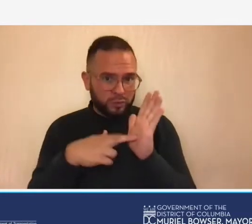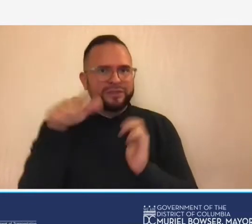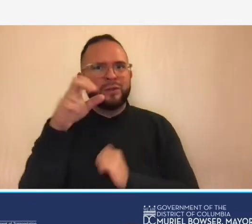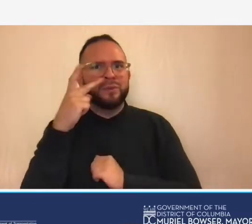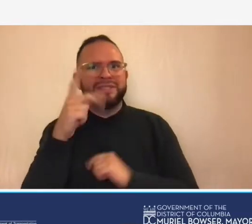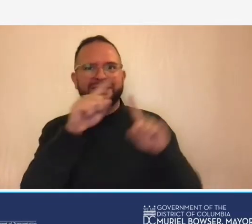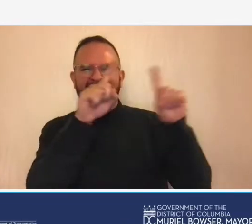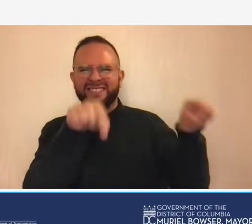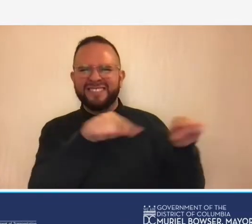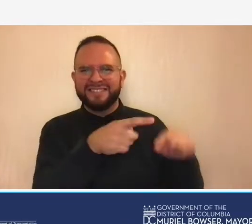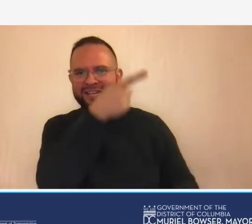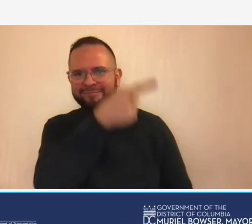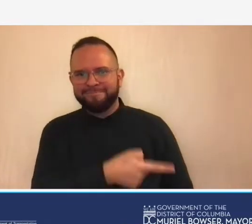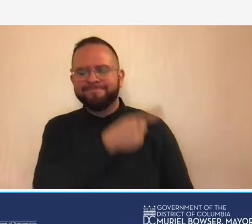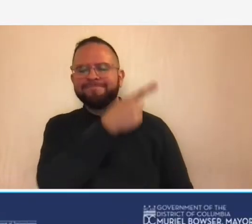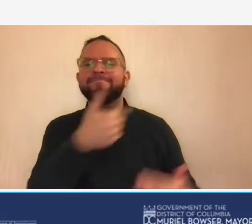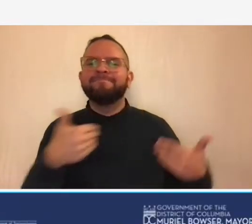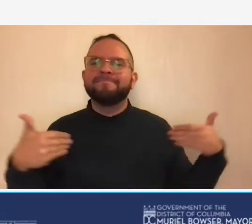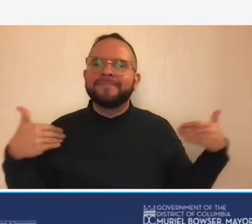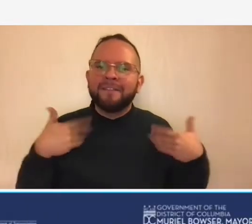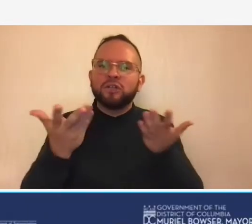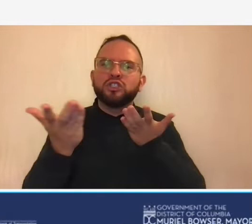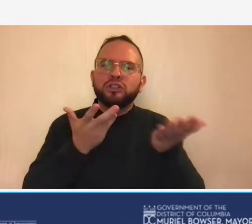talking about so if you're supplying these types of services you're going to be subject